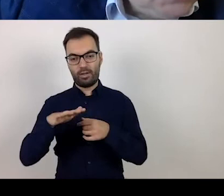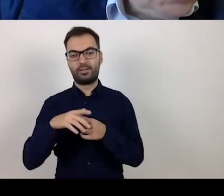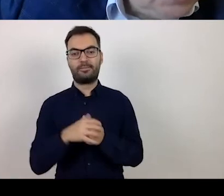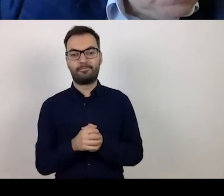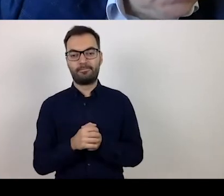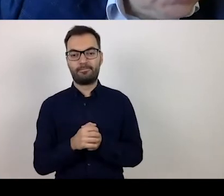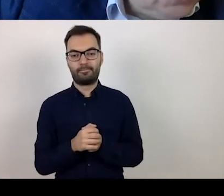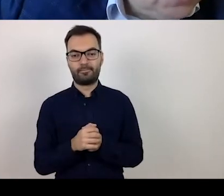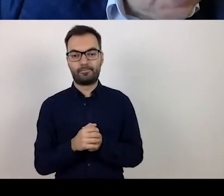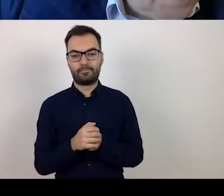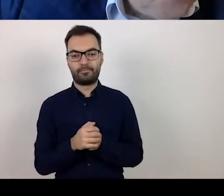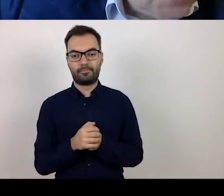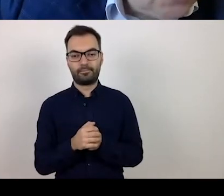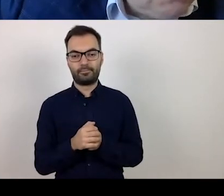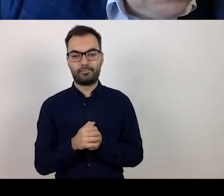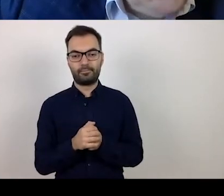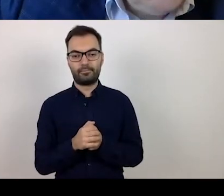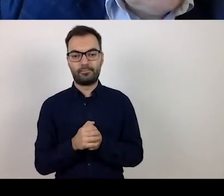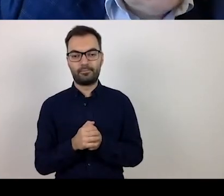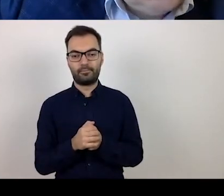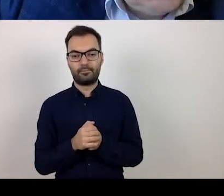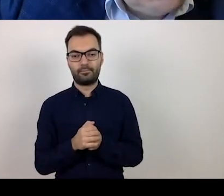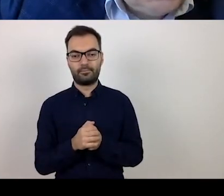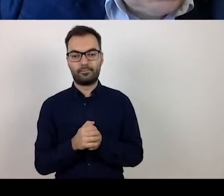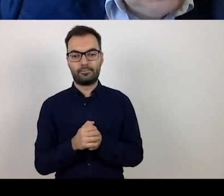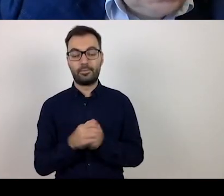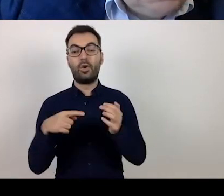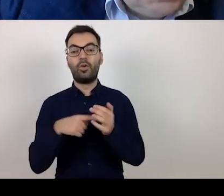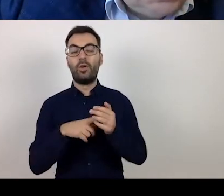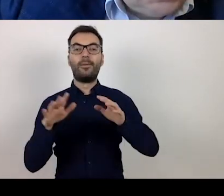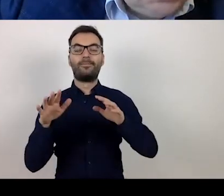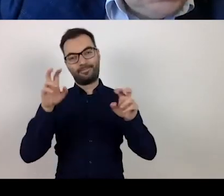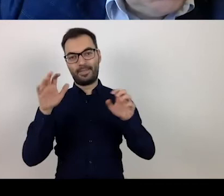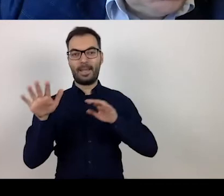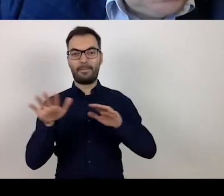By place we sometimes mean during the evaluation